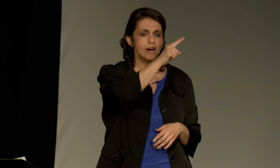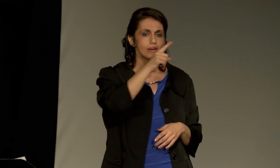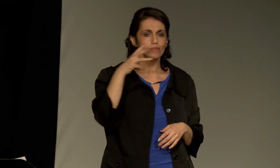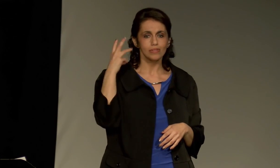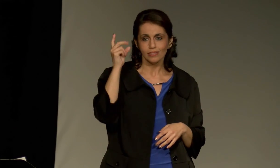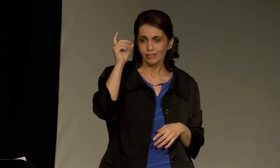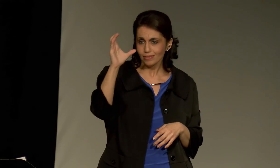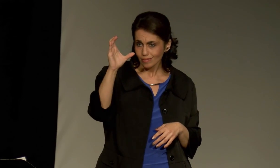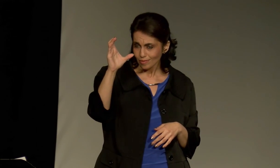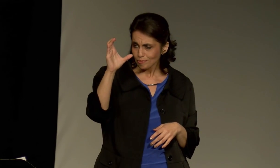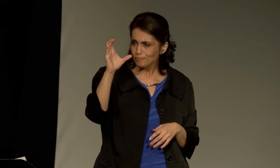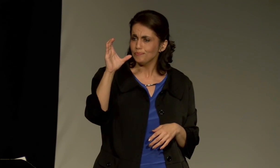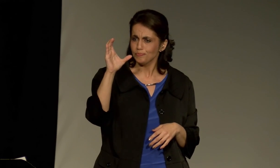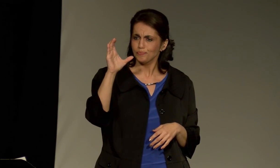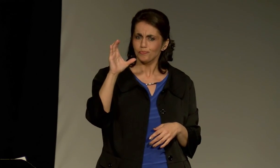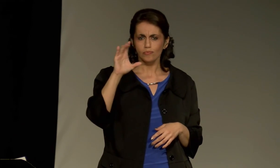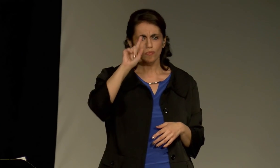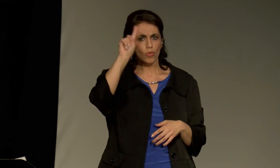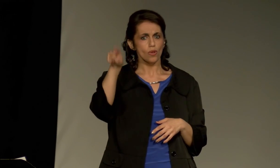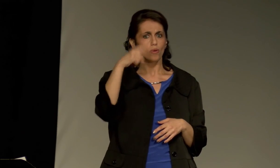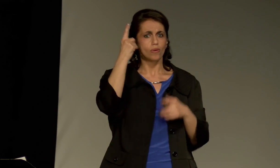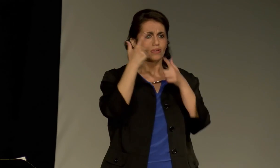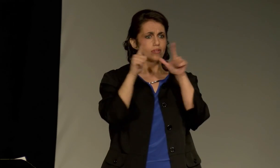Gallaudet University in Washington, DC.